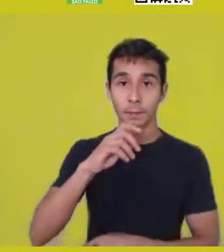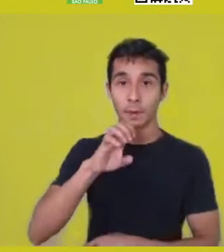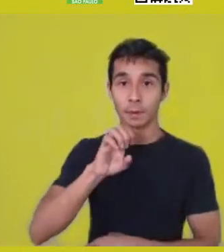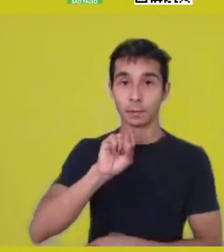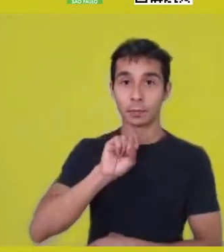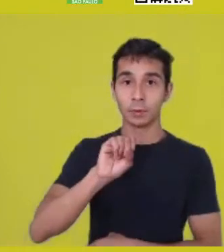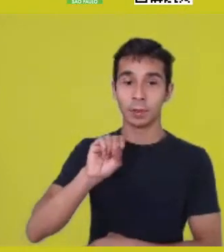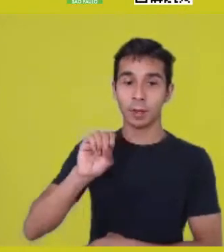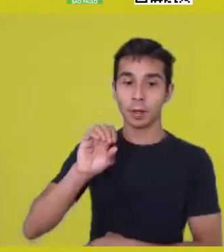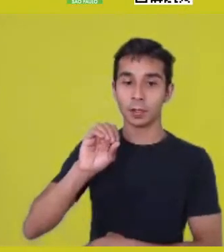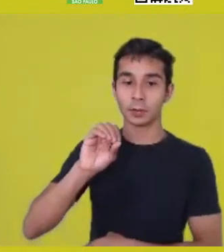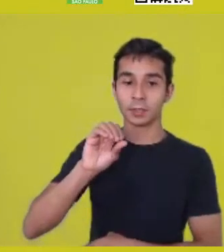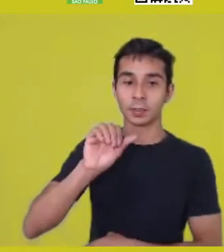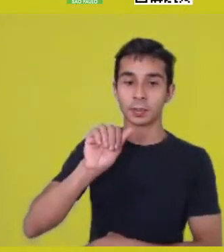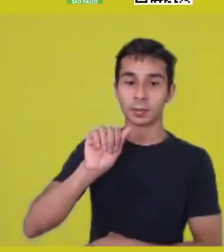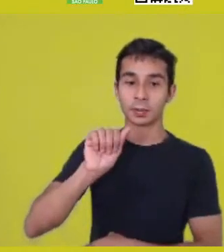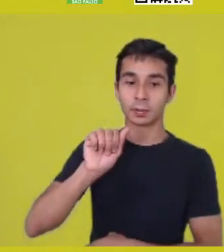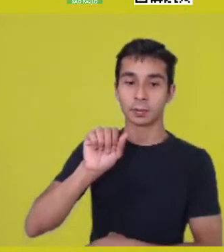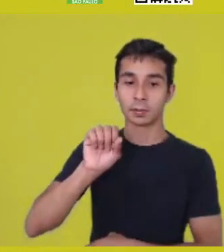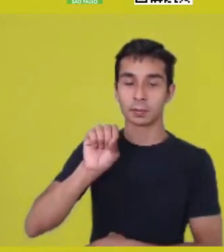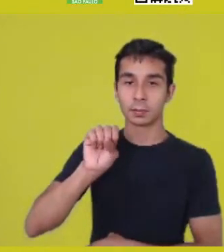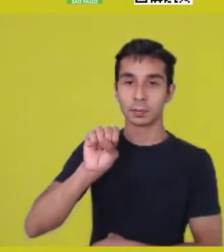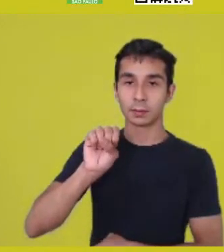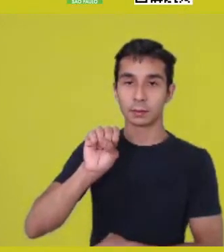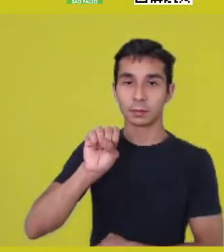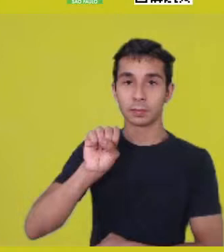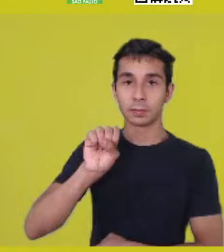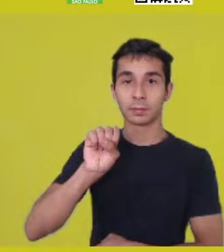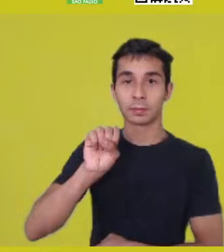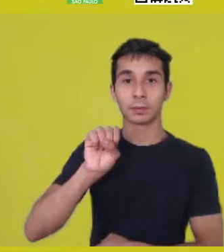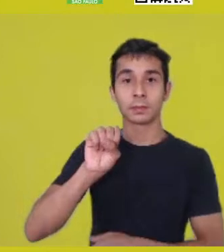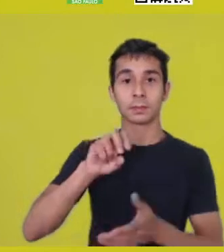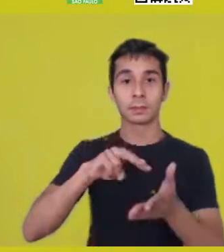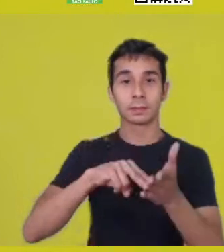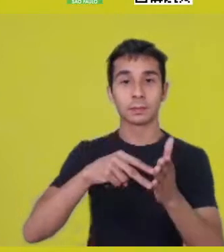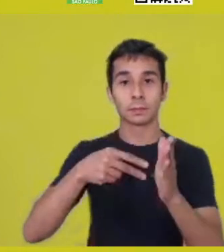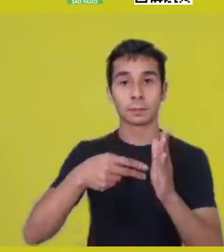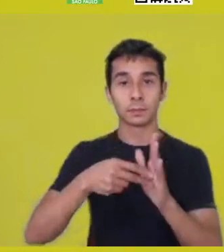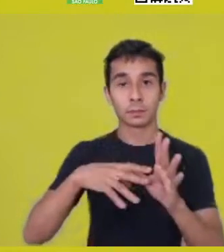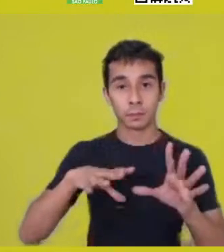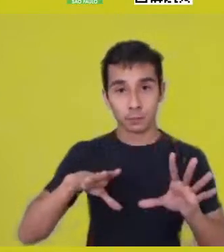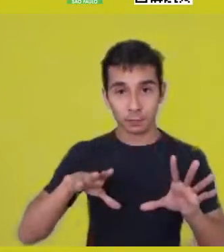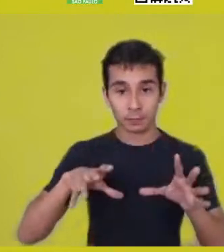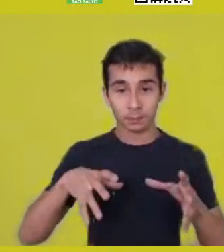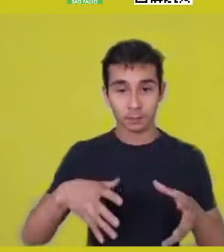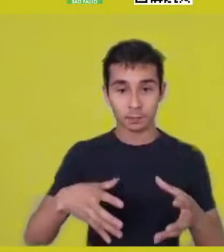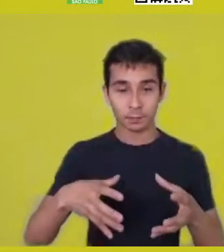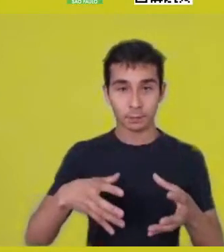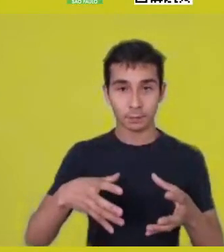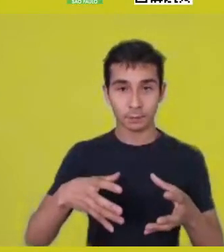But this -ntu... I mean, this head